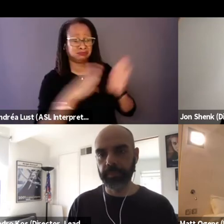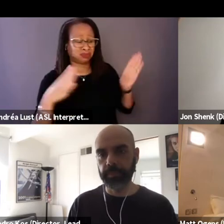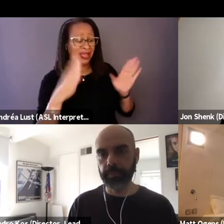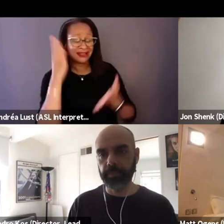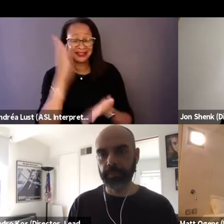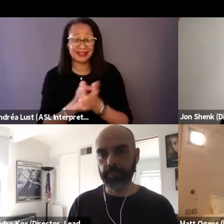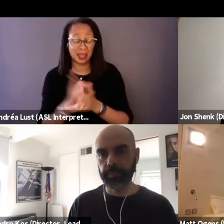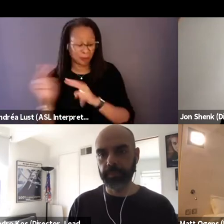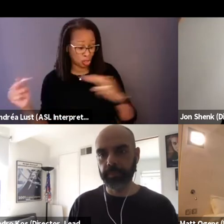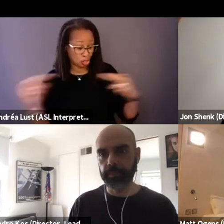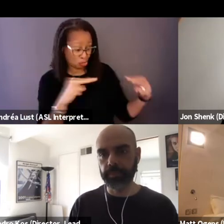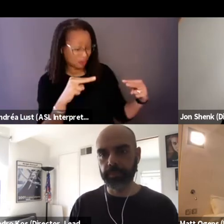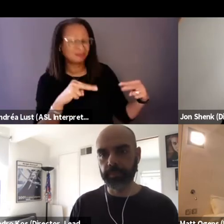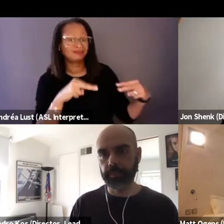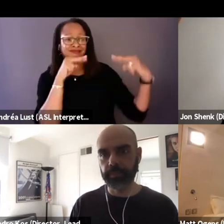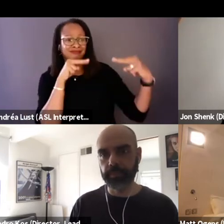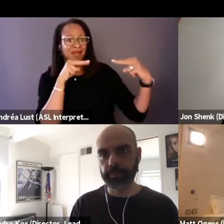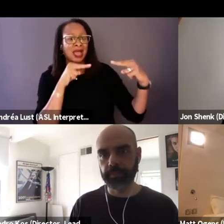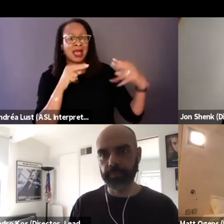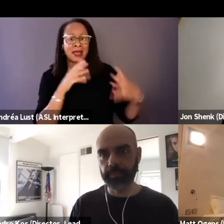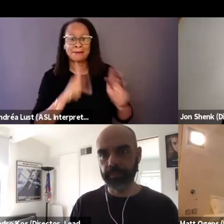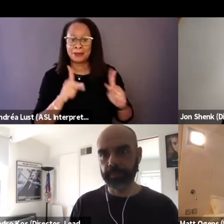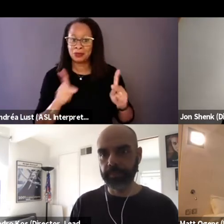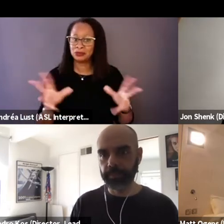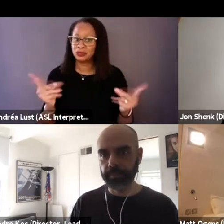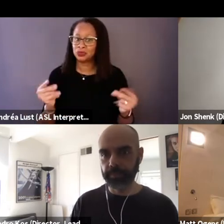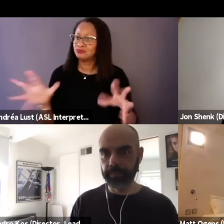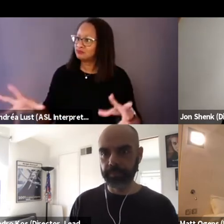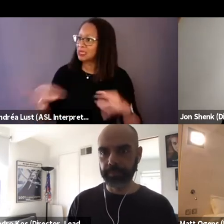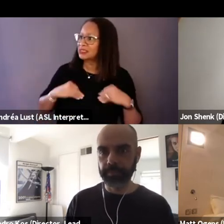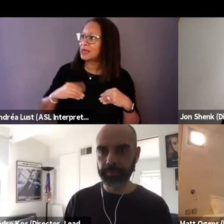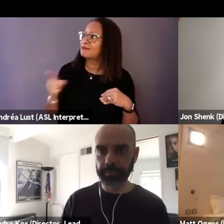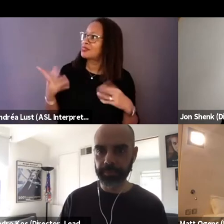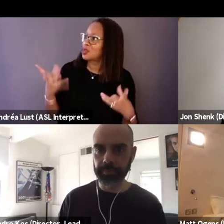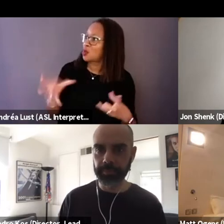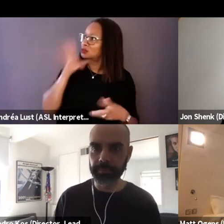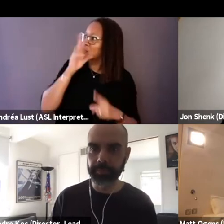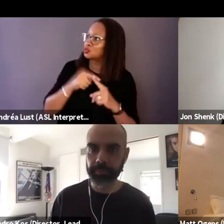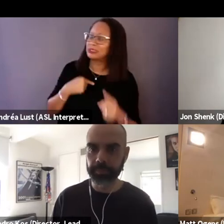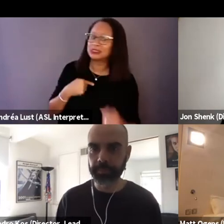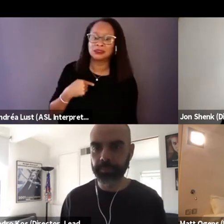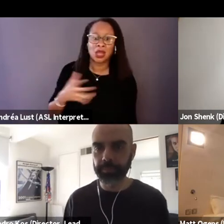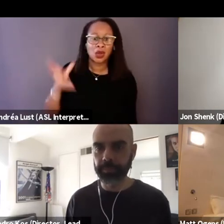by and large people just kind of accepted like, oh, this person wants to engage, they want to hear my story.